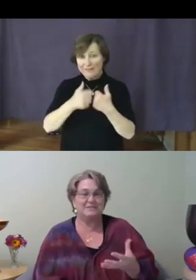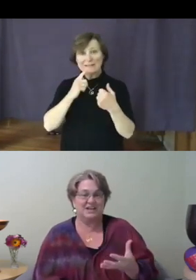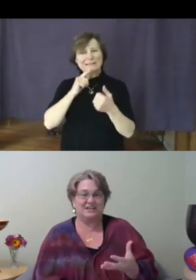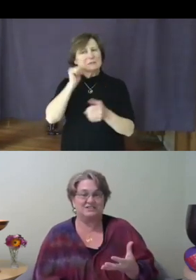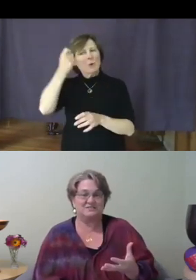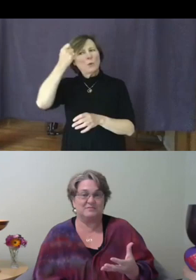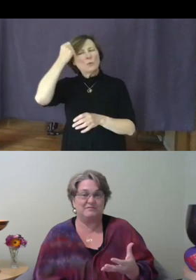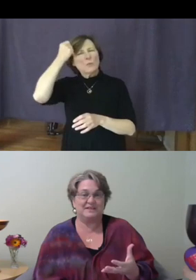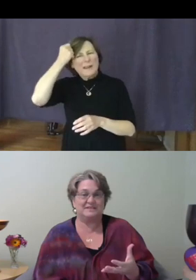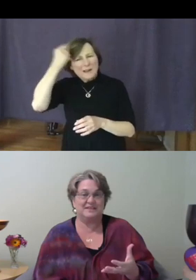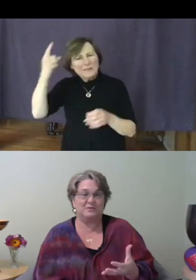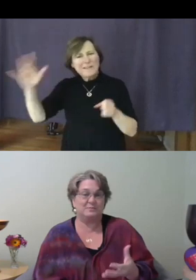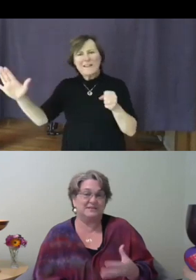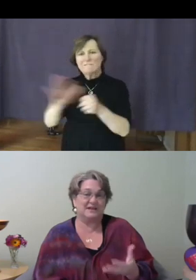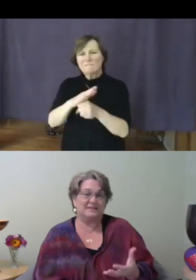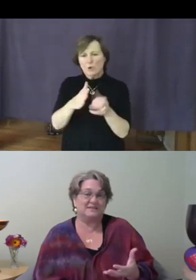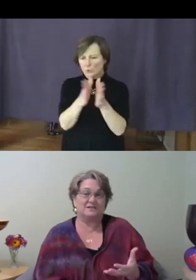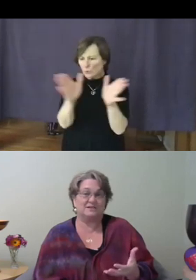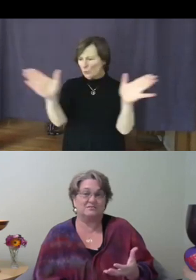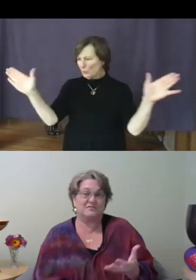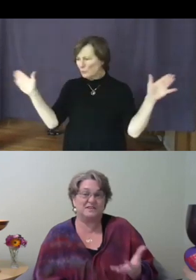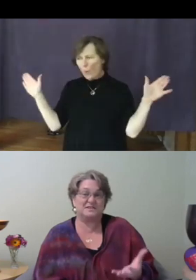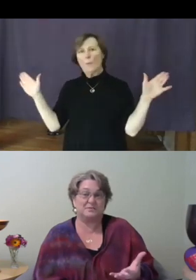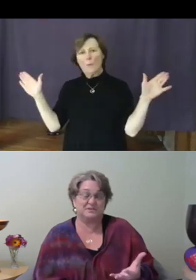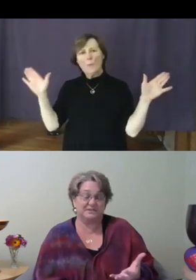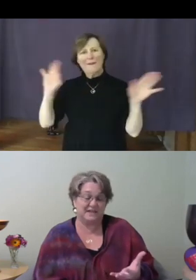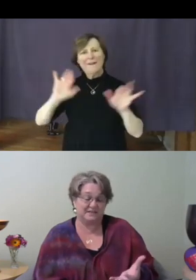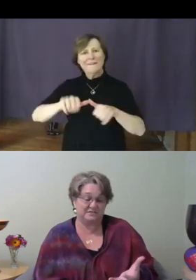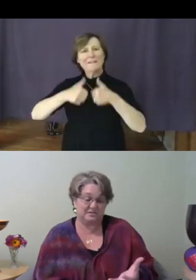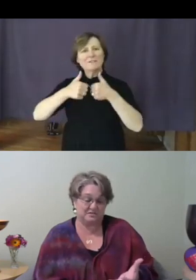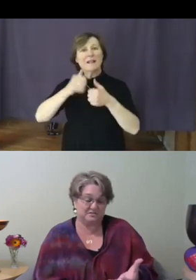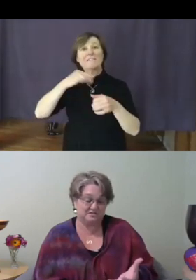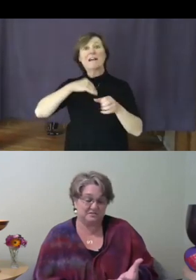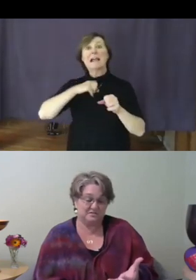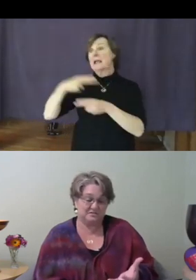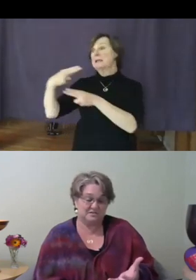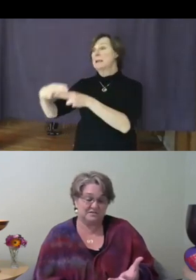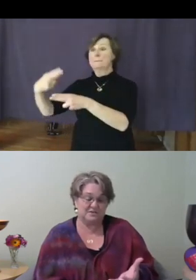challenges we face that would be a sign that they're fixable and technical. So if